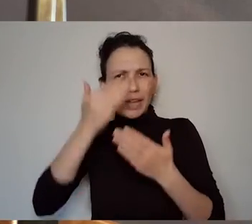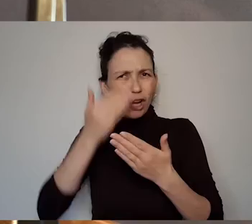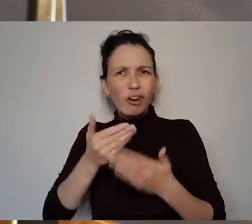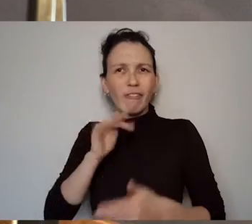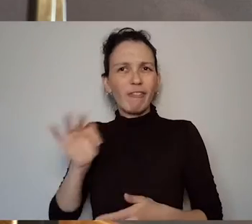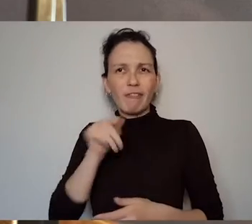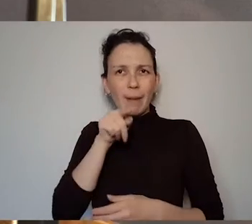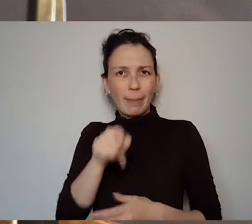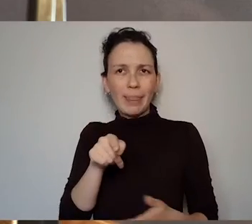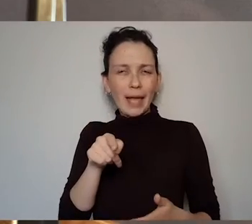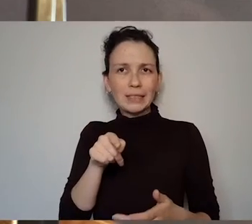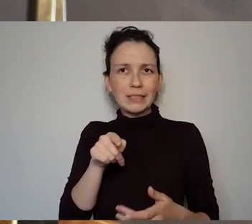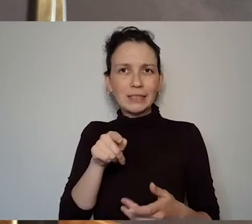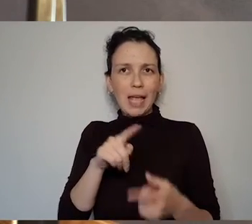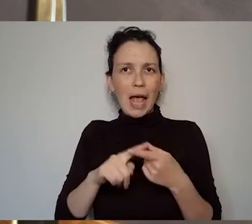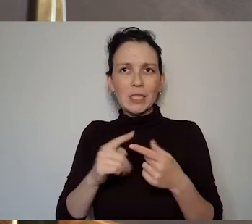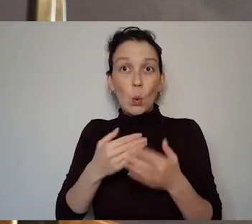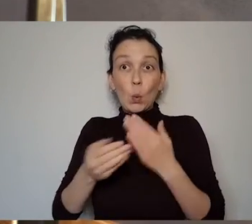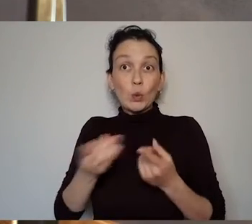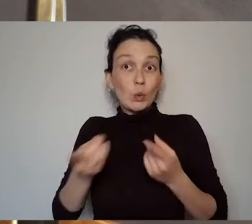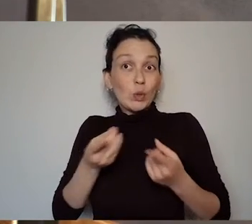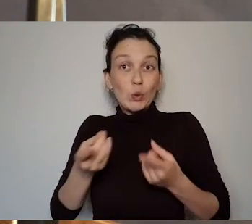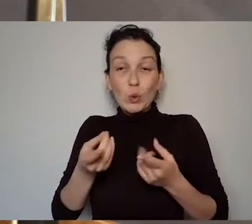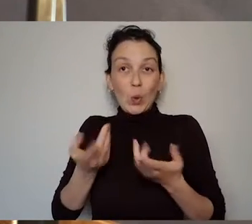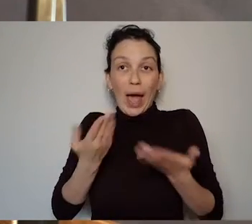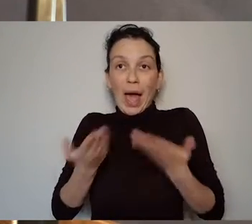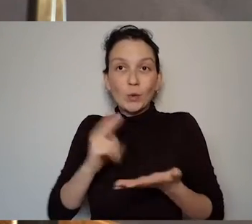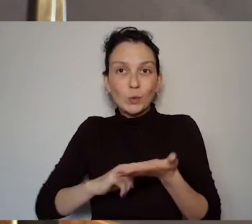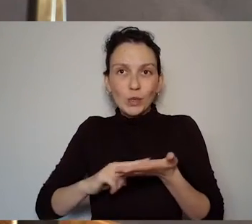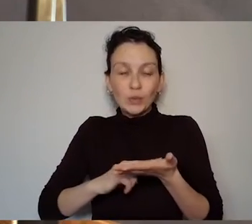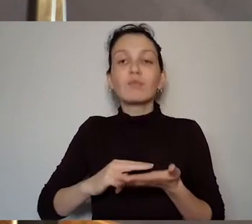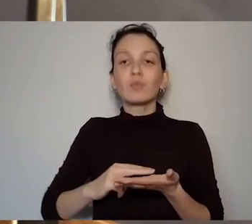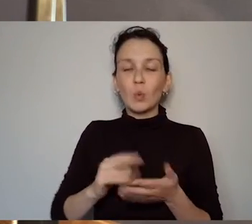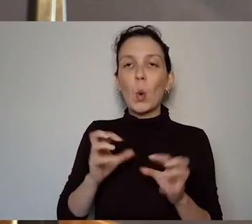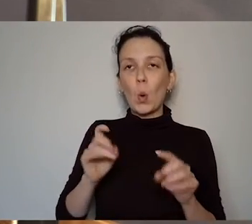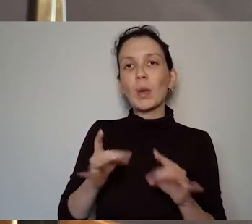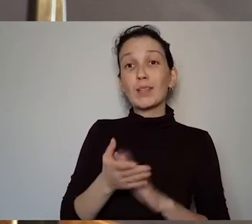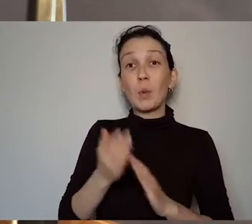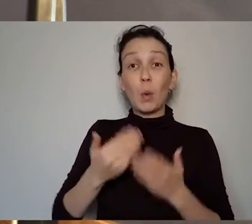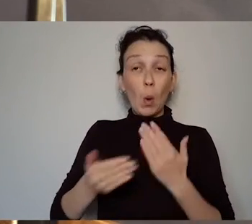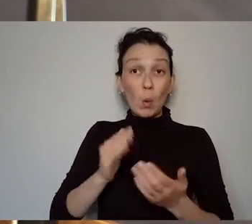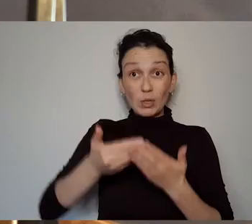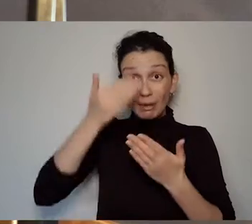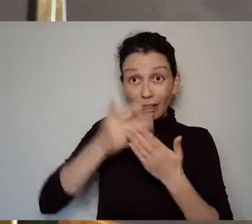Well I suppose ... the received wisdom is that you know she's writing plays ... she's been the Abbey are